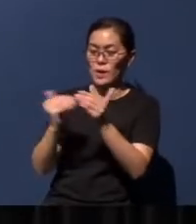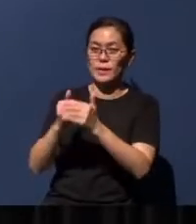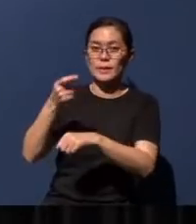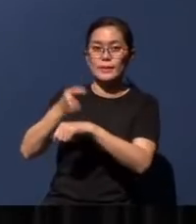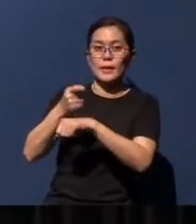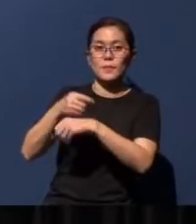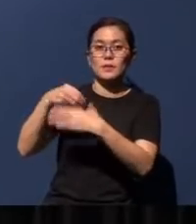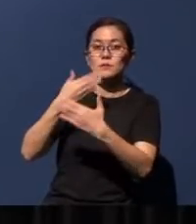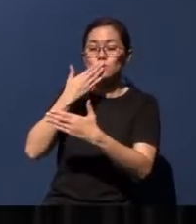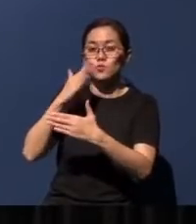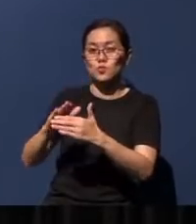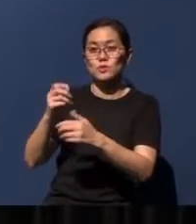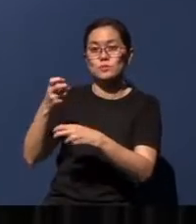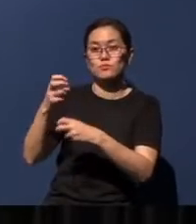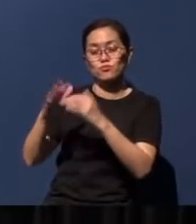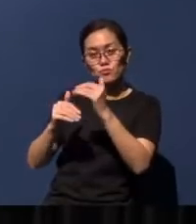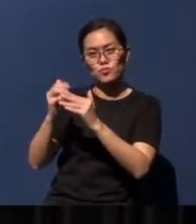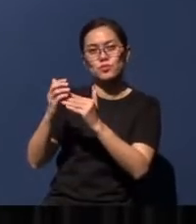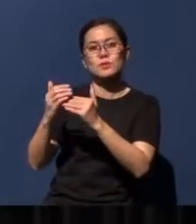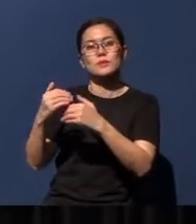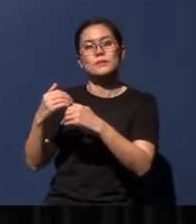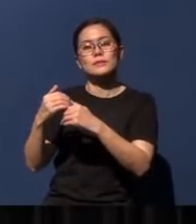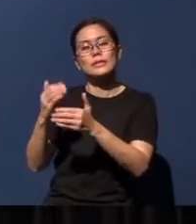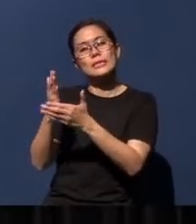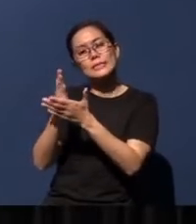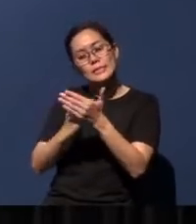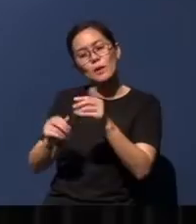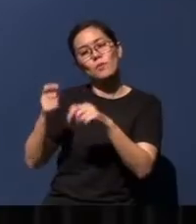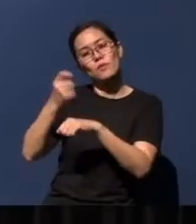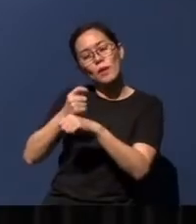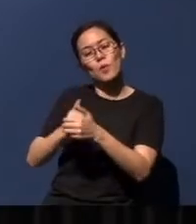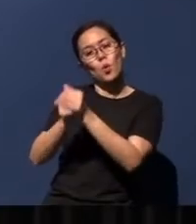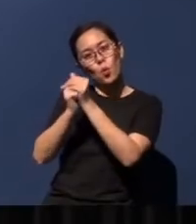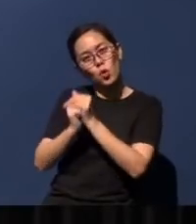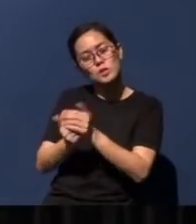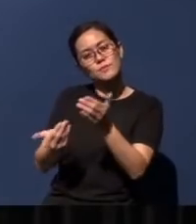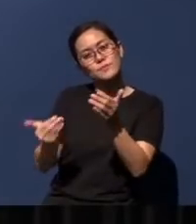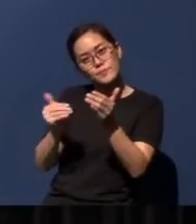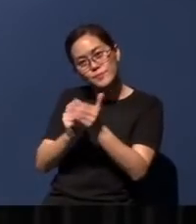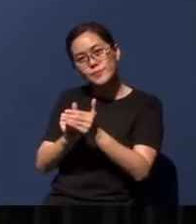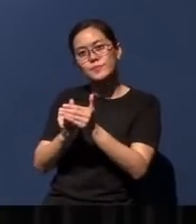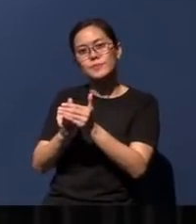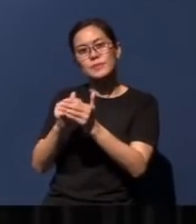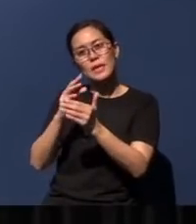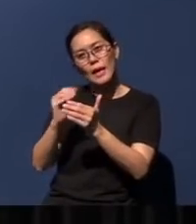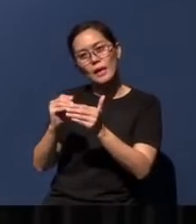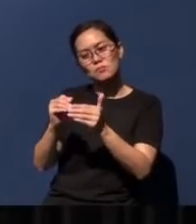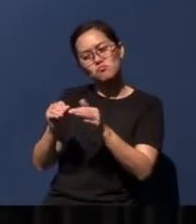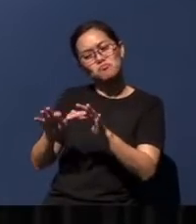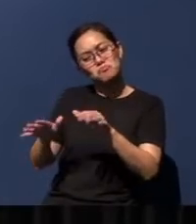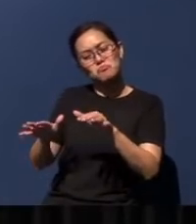They resumed some of the temple worship, and they were generally restored to their land.